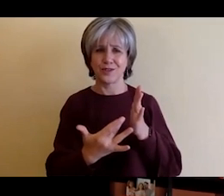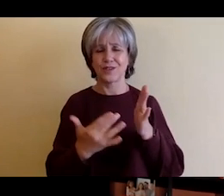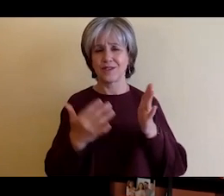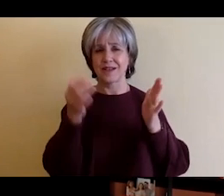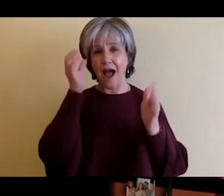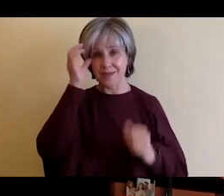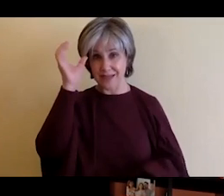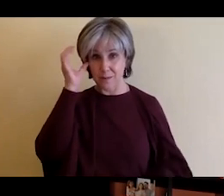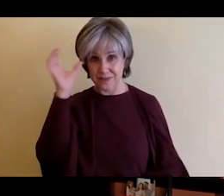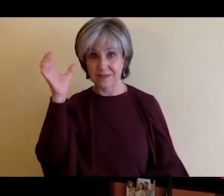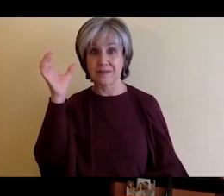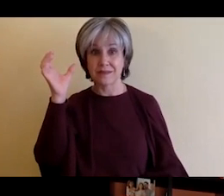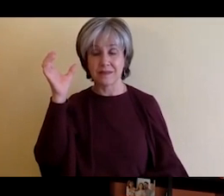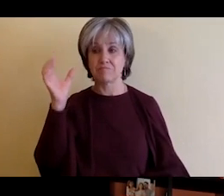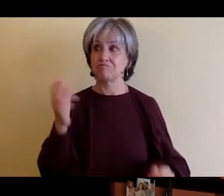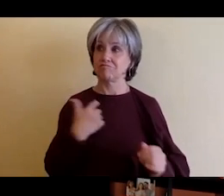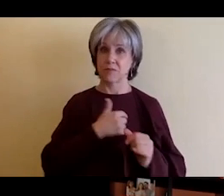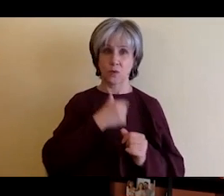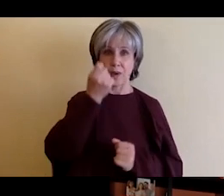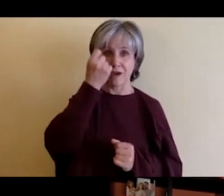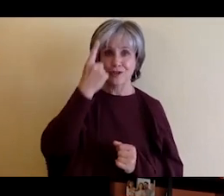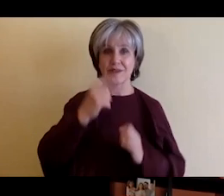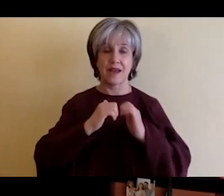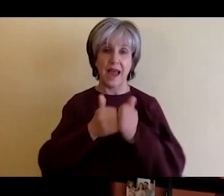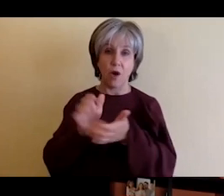you know how motion picture and television systems work.